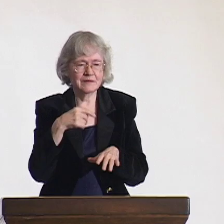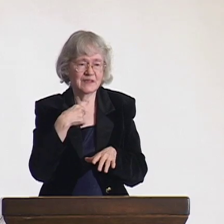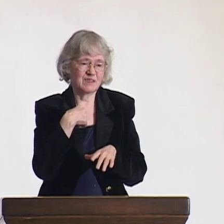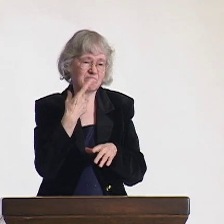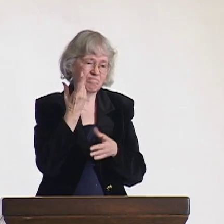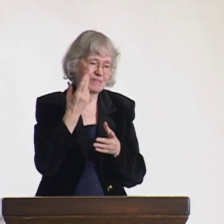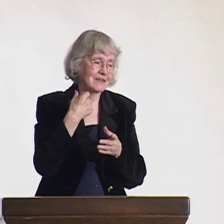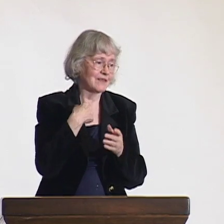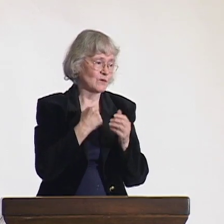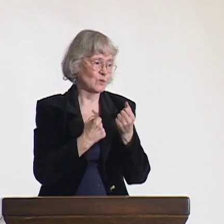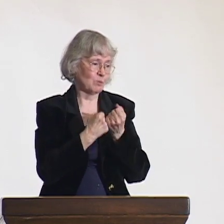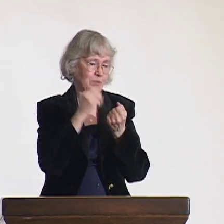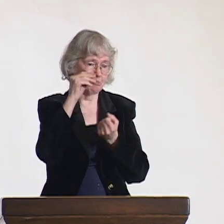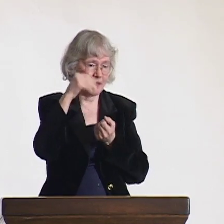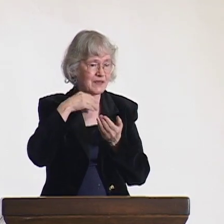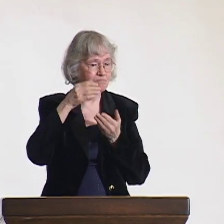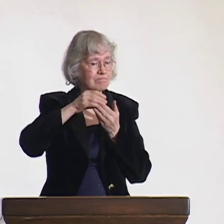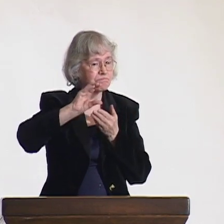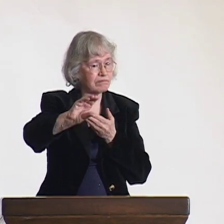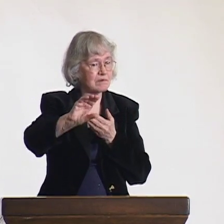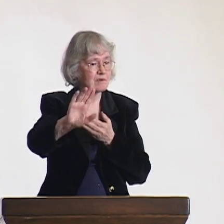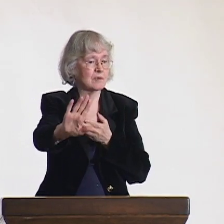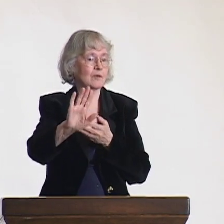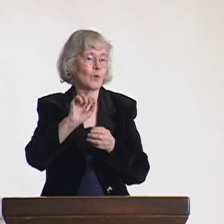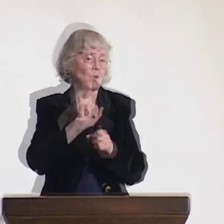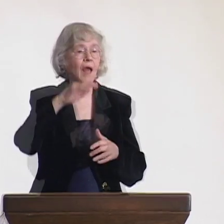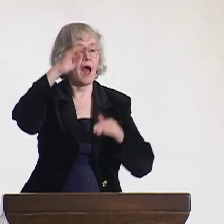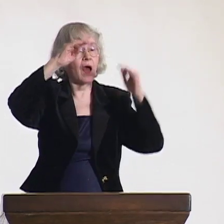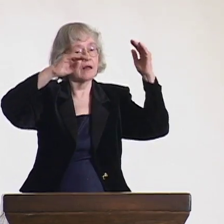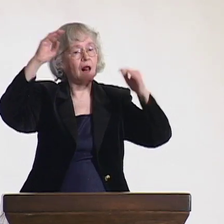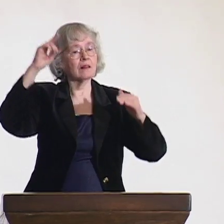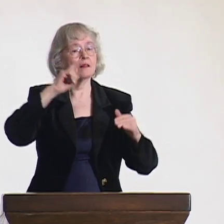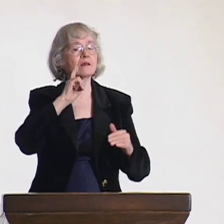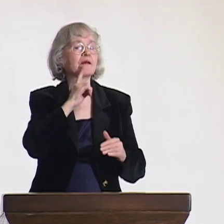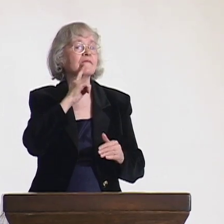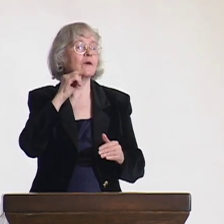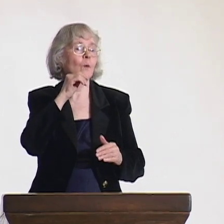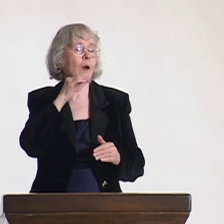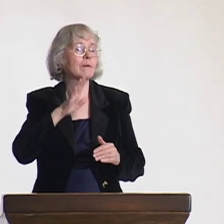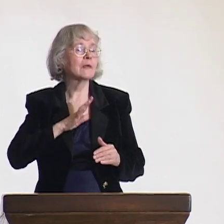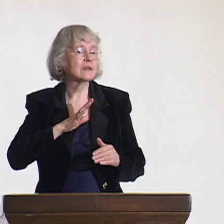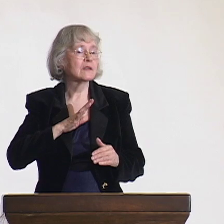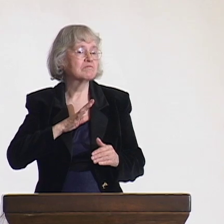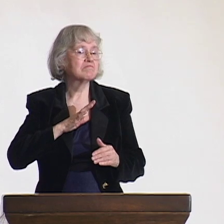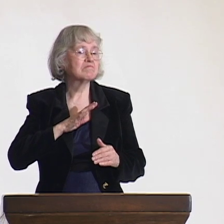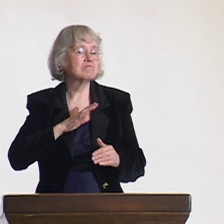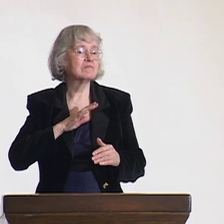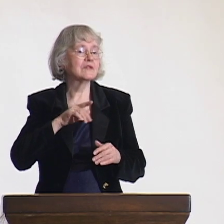One of the deaf women I spoke with worked with the girls and helped them with the experiences they had.